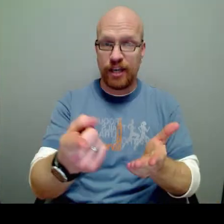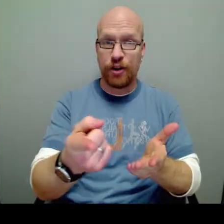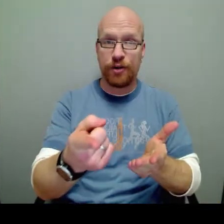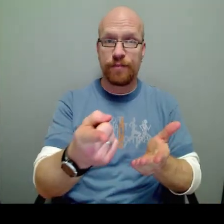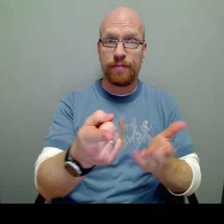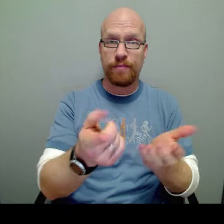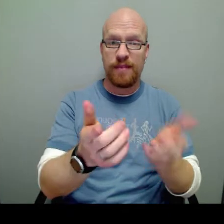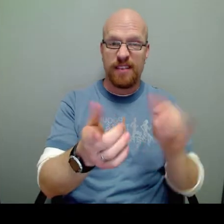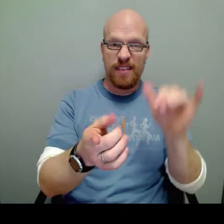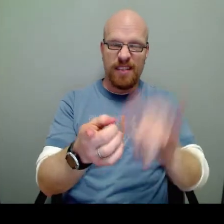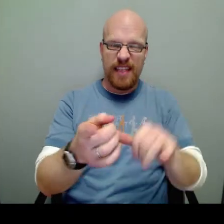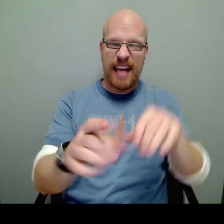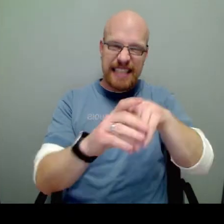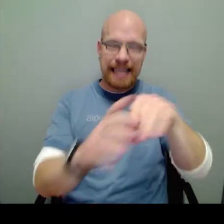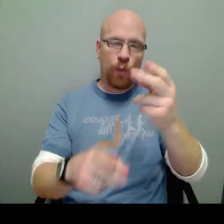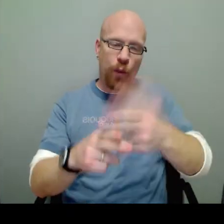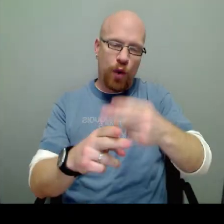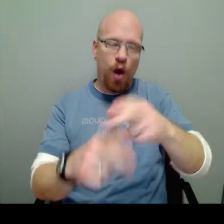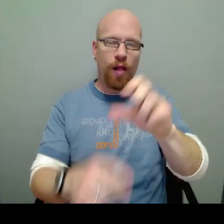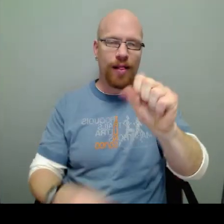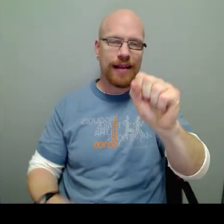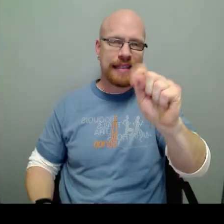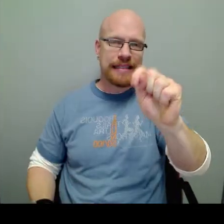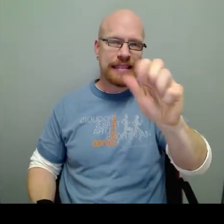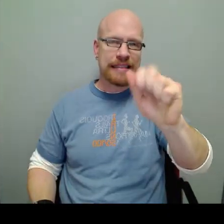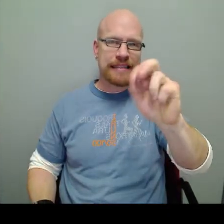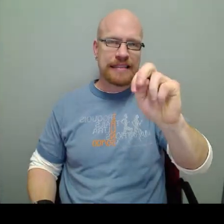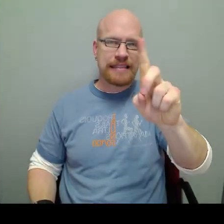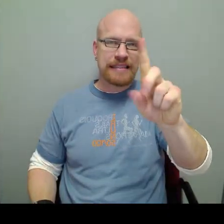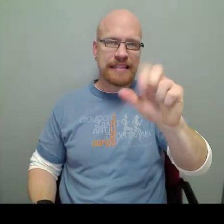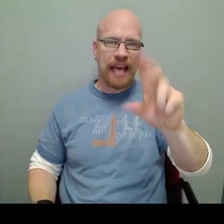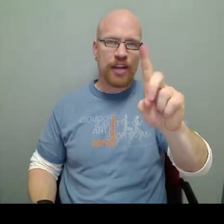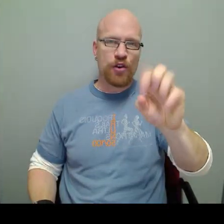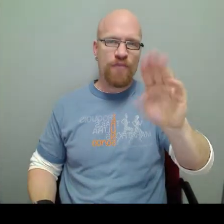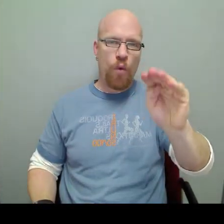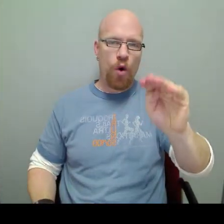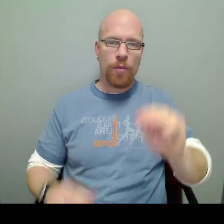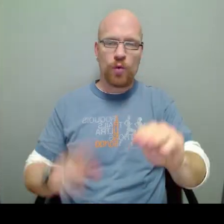Here, that's in what we call standard form.